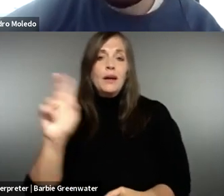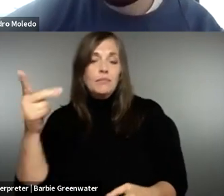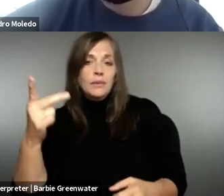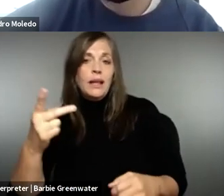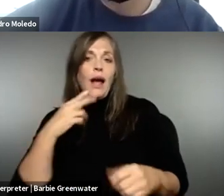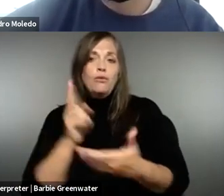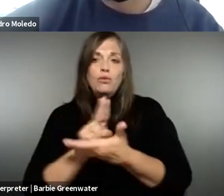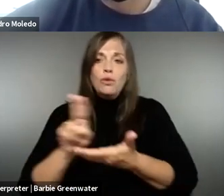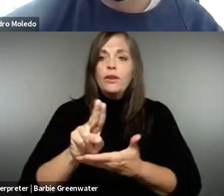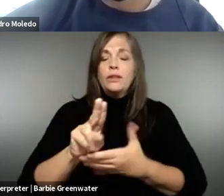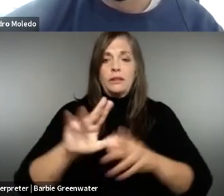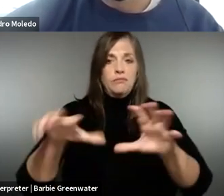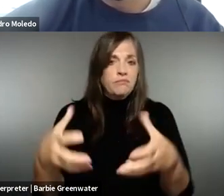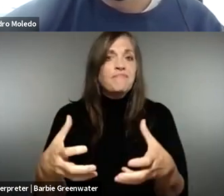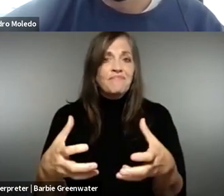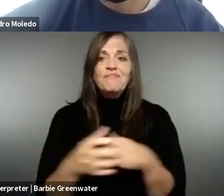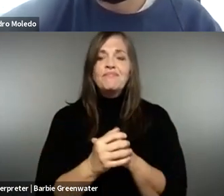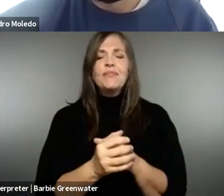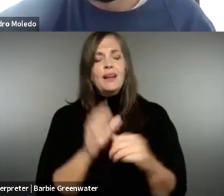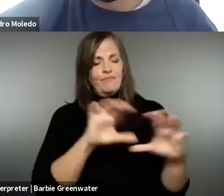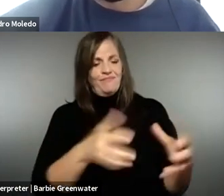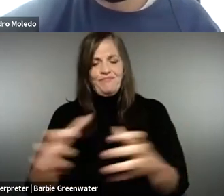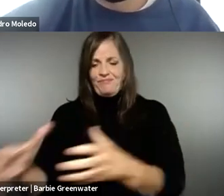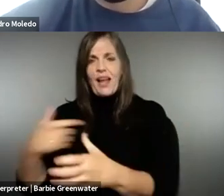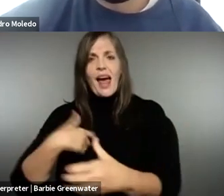between user organizations, companies,